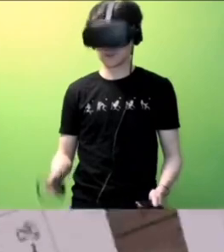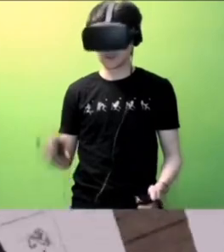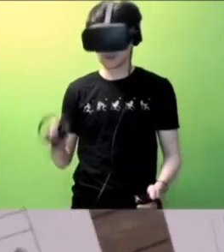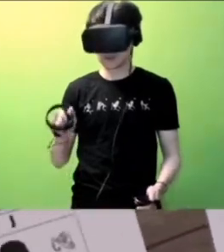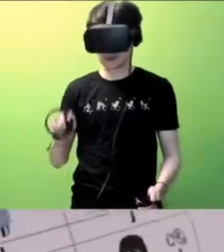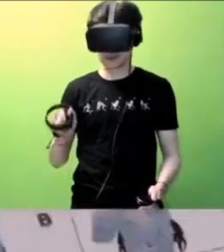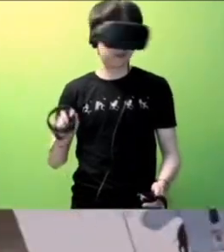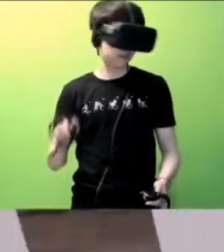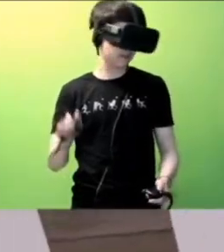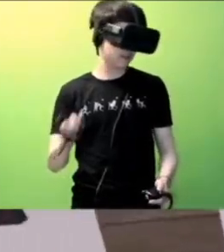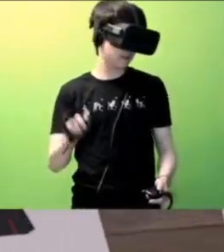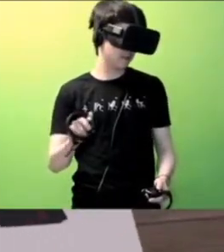Yeah, I was